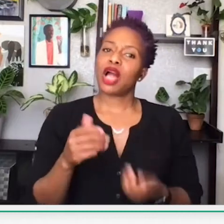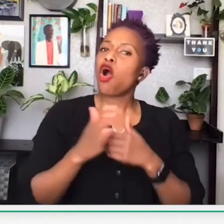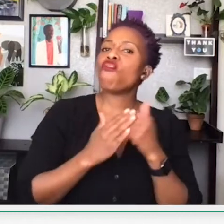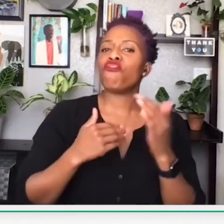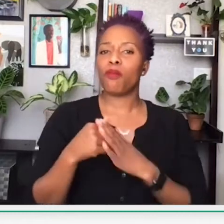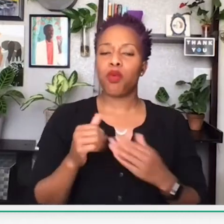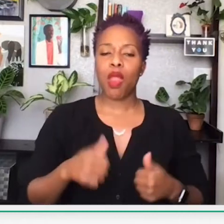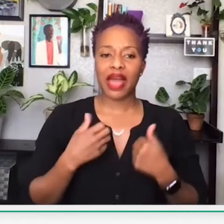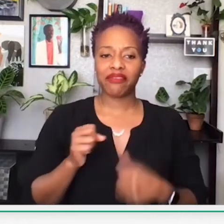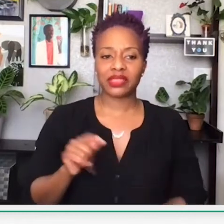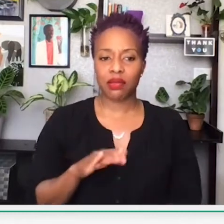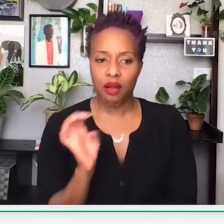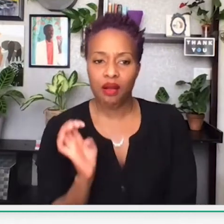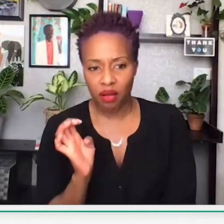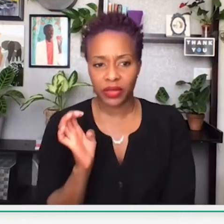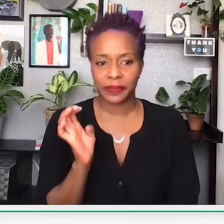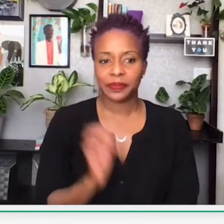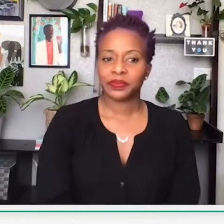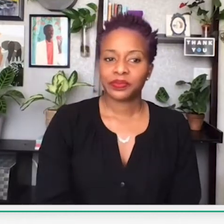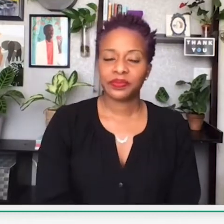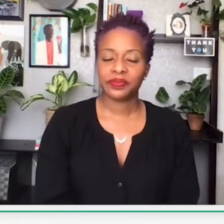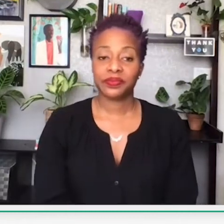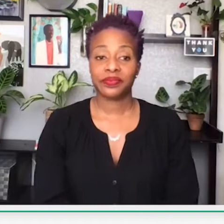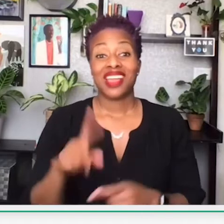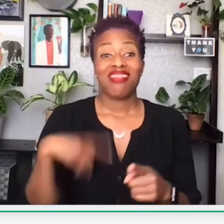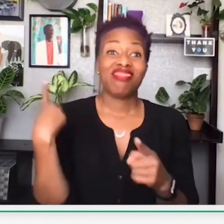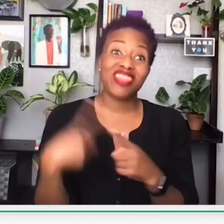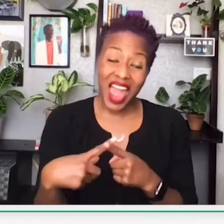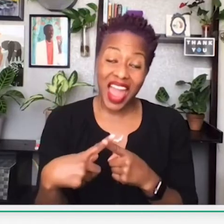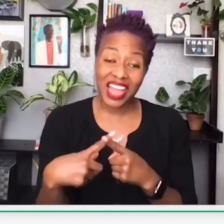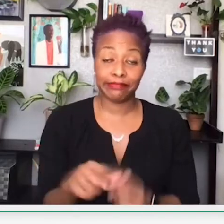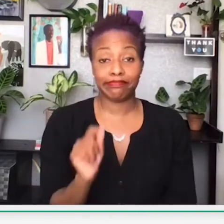to have an income, live comfortably, and have somewhat of a good lifestyle.